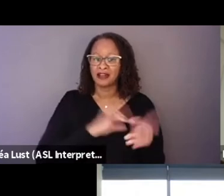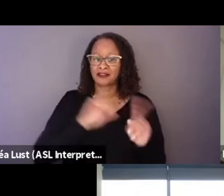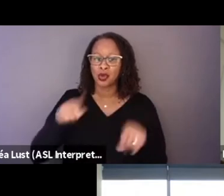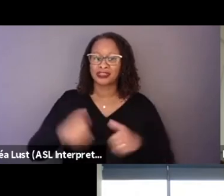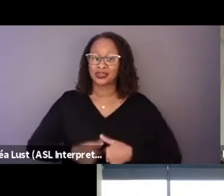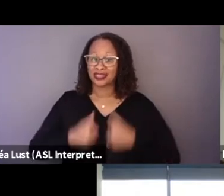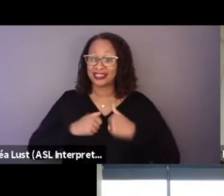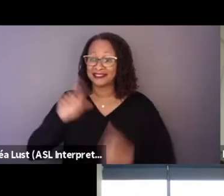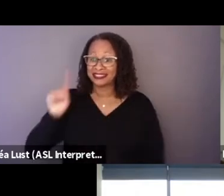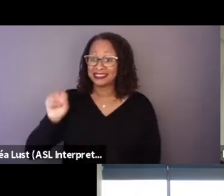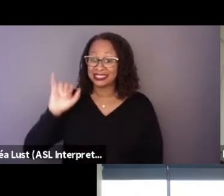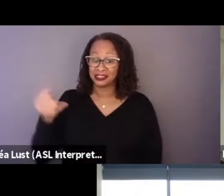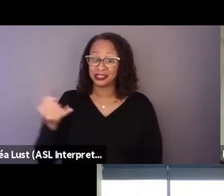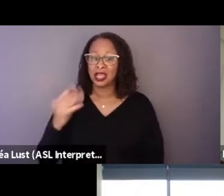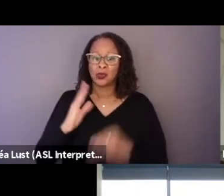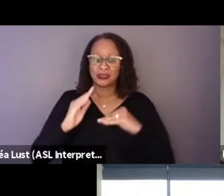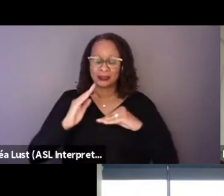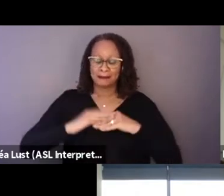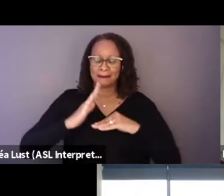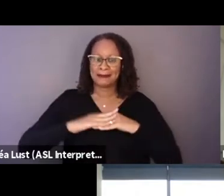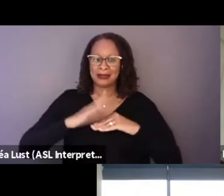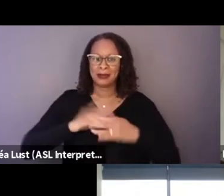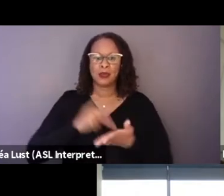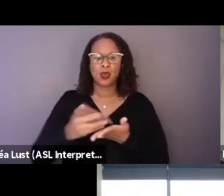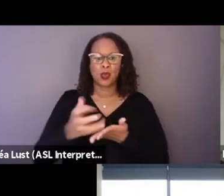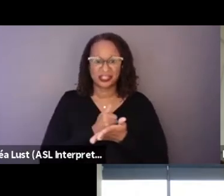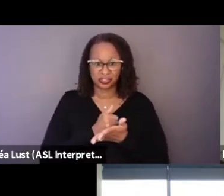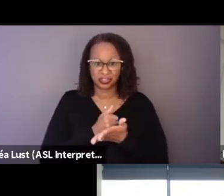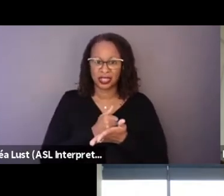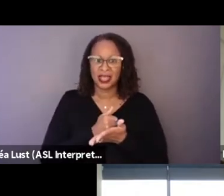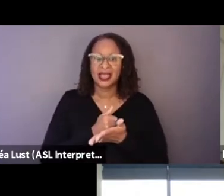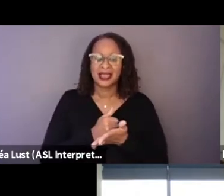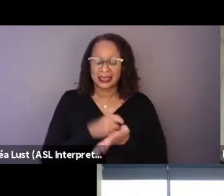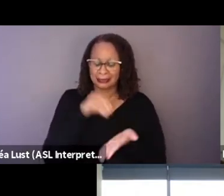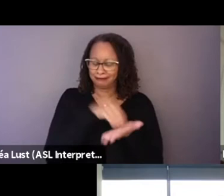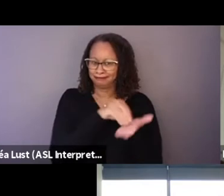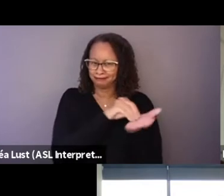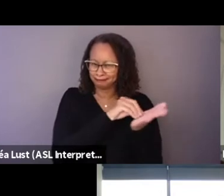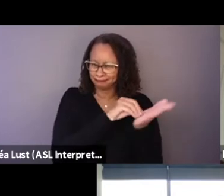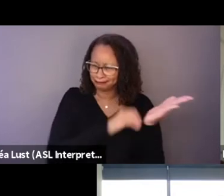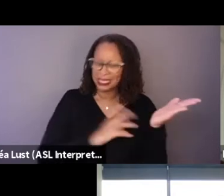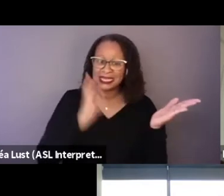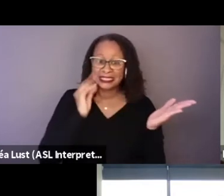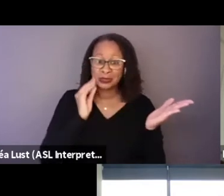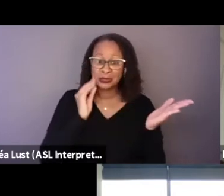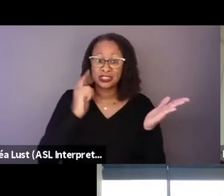with the minimum wage and recording his experiences that six months.